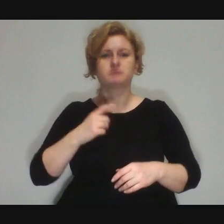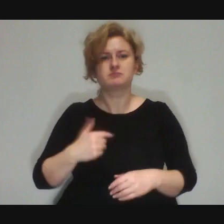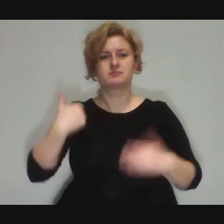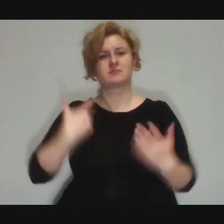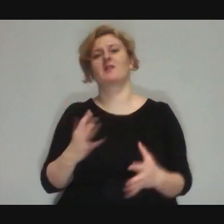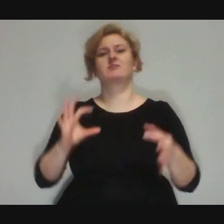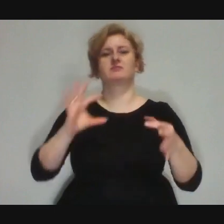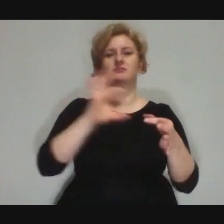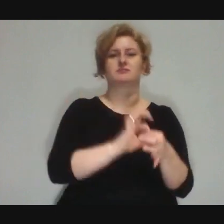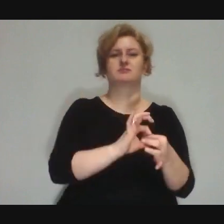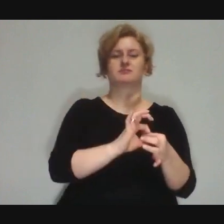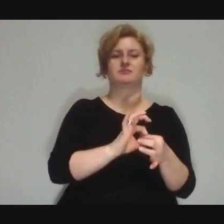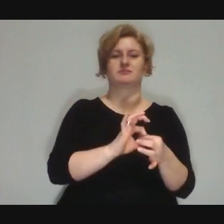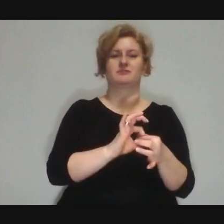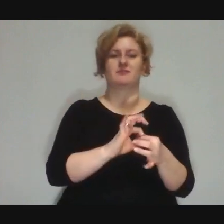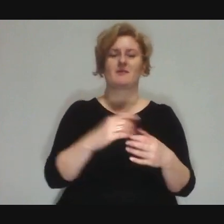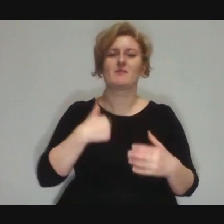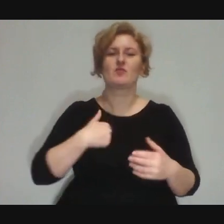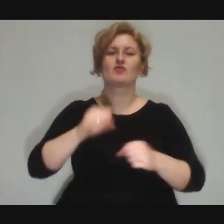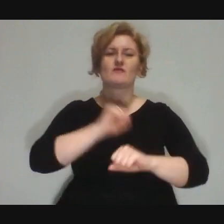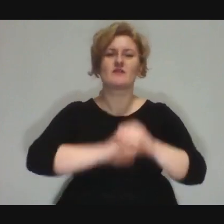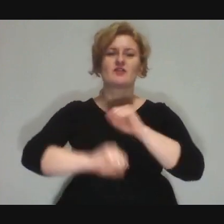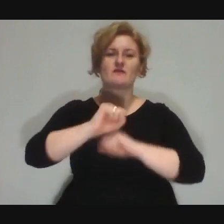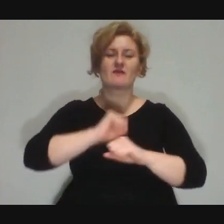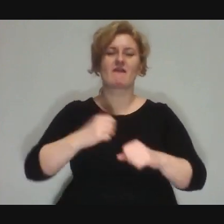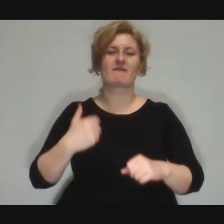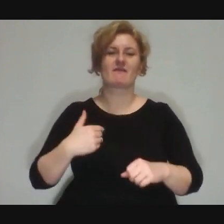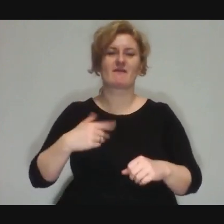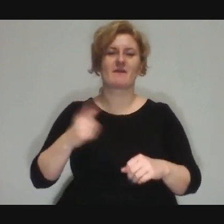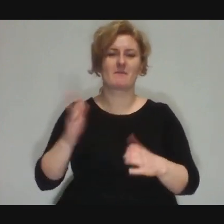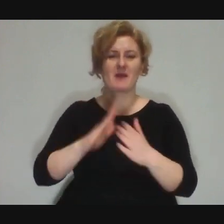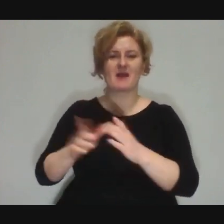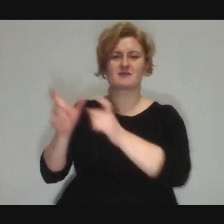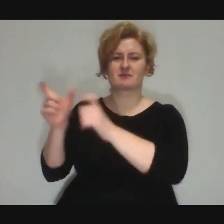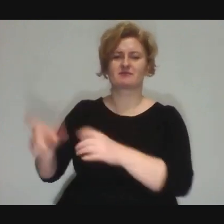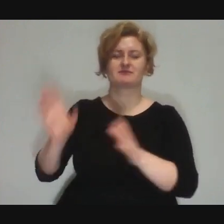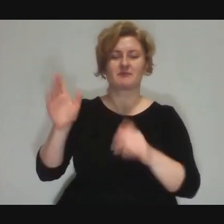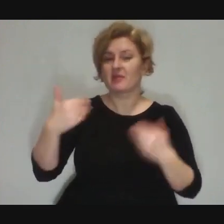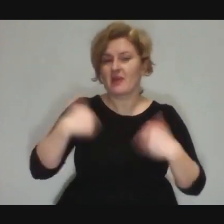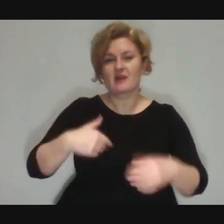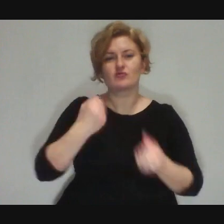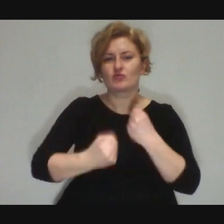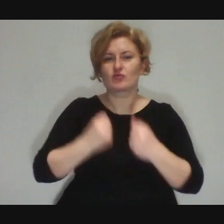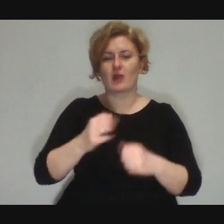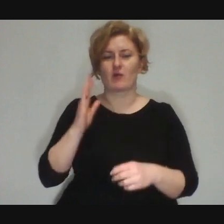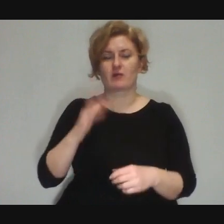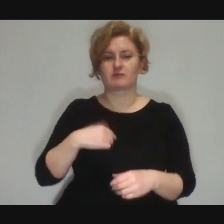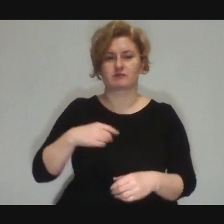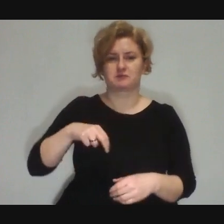and even though we were practising without him, he took tissues or balls or something